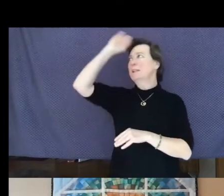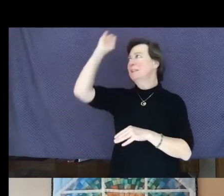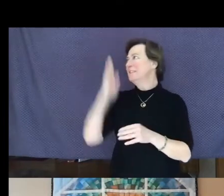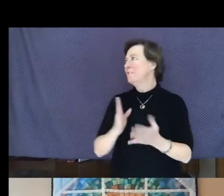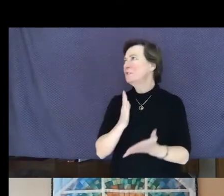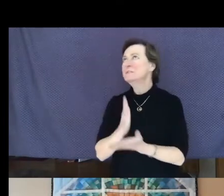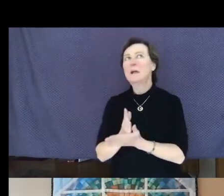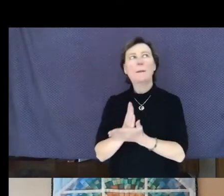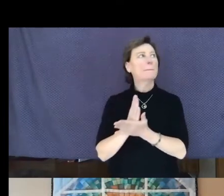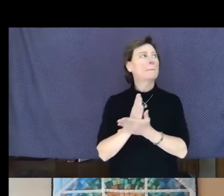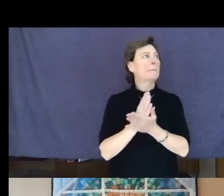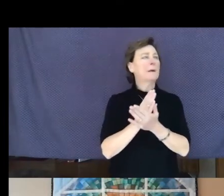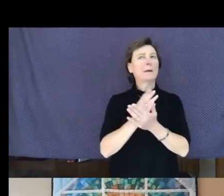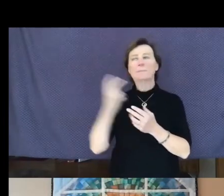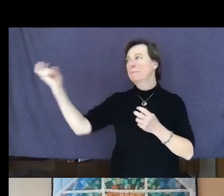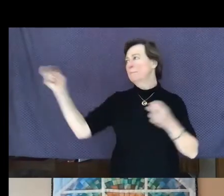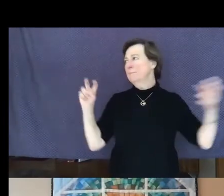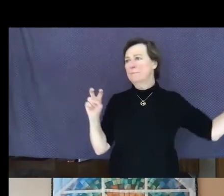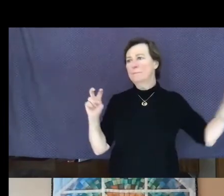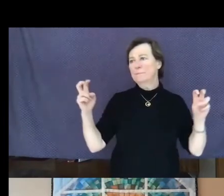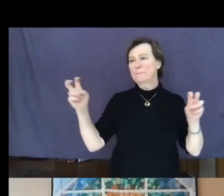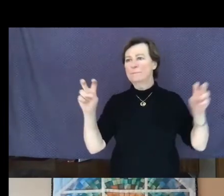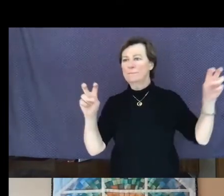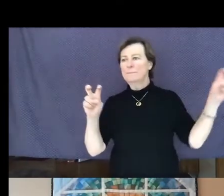maize and chicken will stare out the window